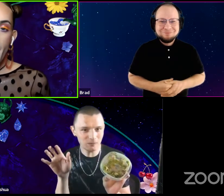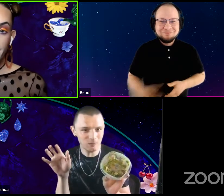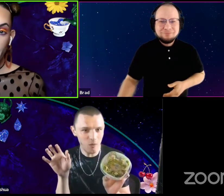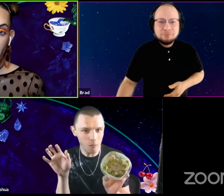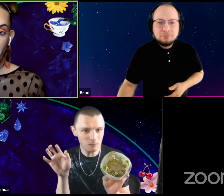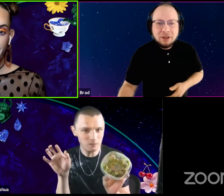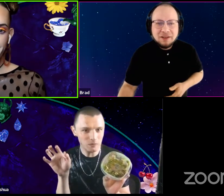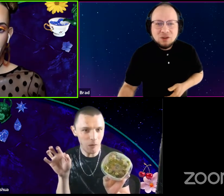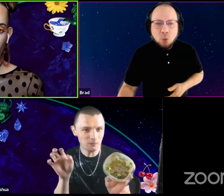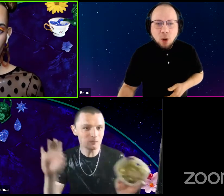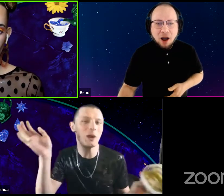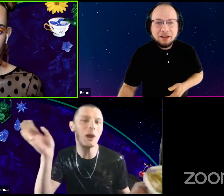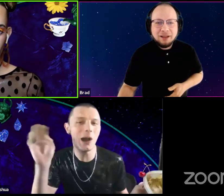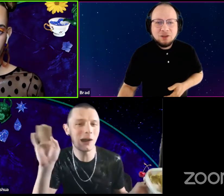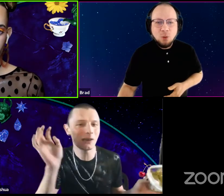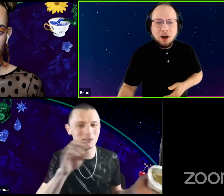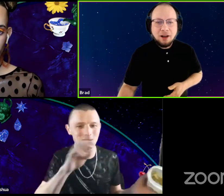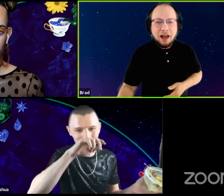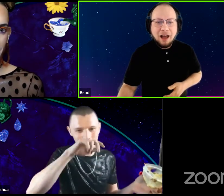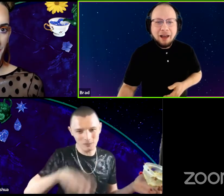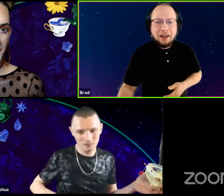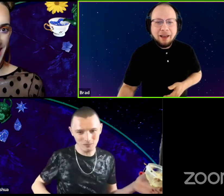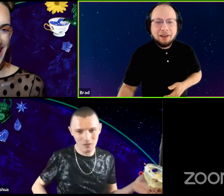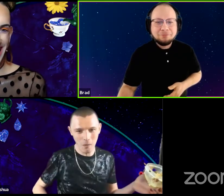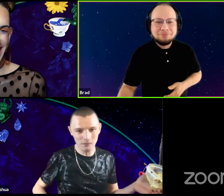Hi Josh. How are you? It's Guac. It's Guac. Hi!